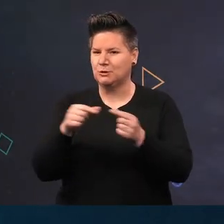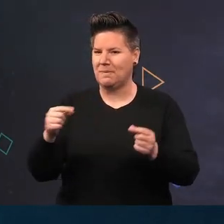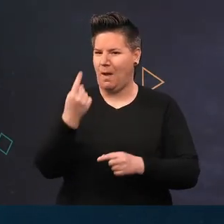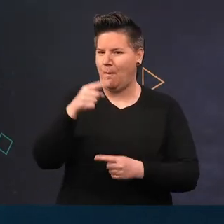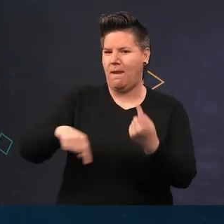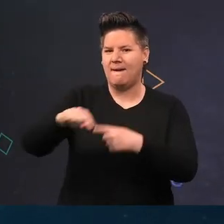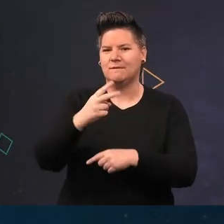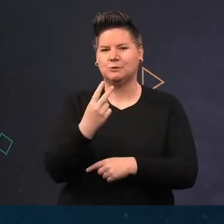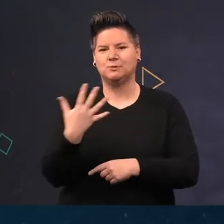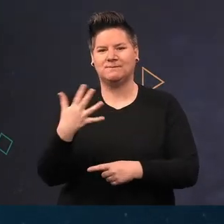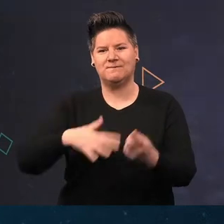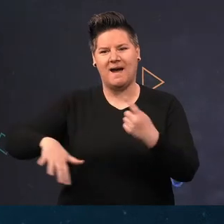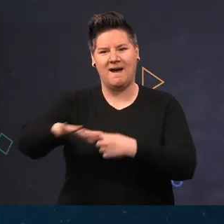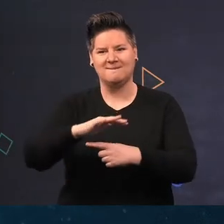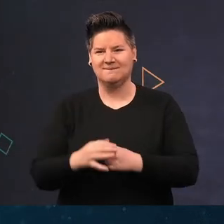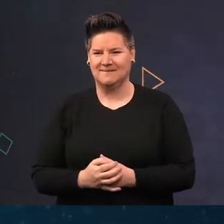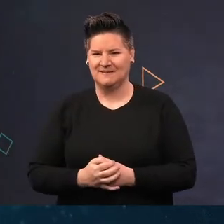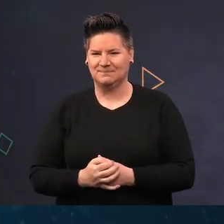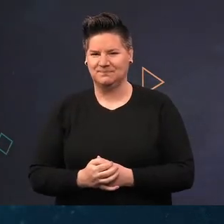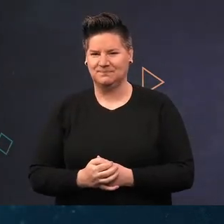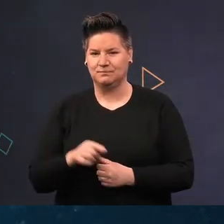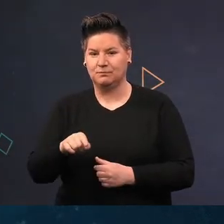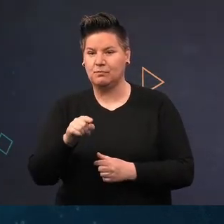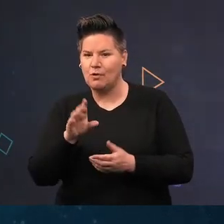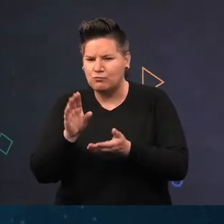muticum. This is one of about 25 recorded non-native species from the Lough.